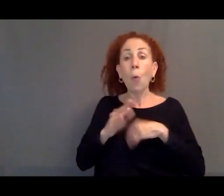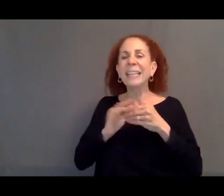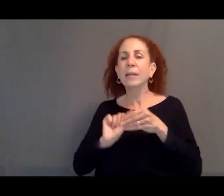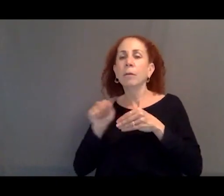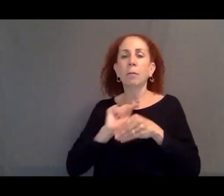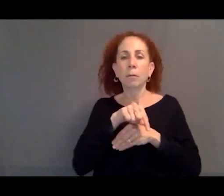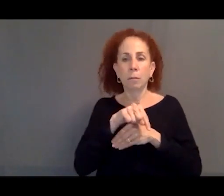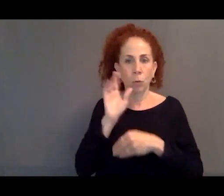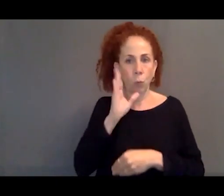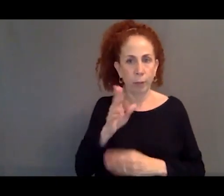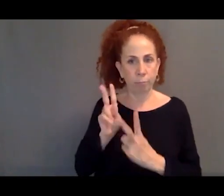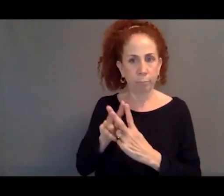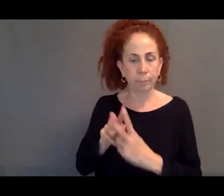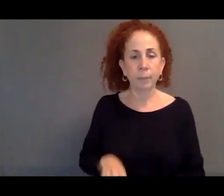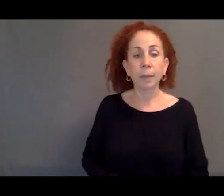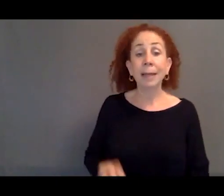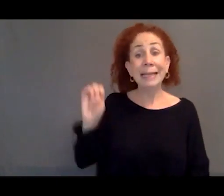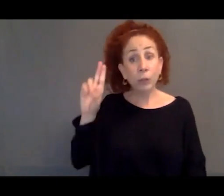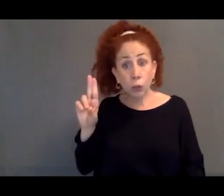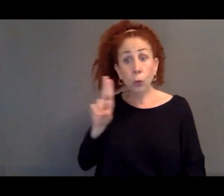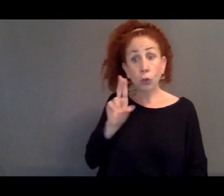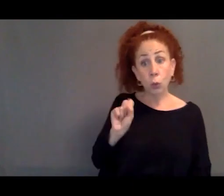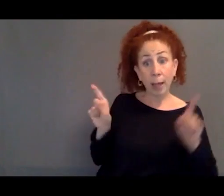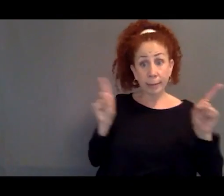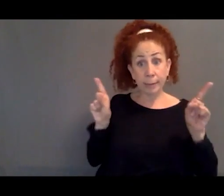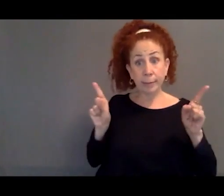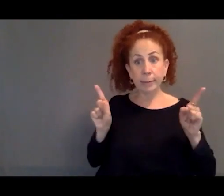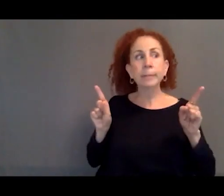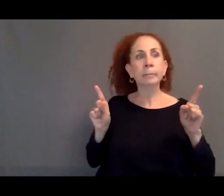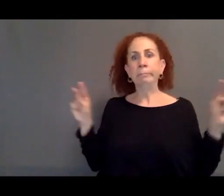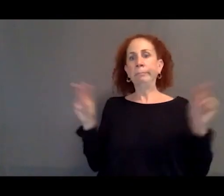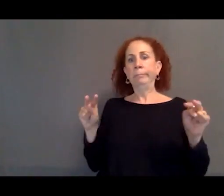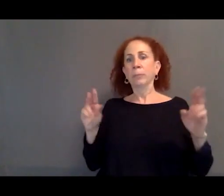What the EU and the US are really worried about